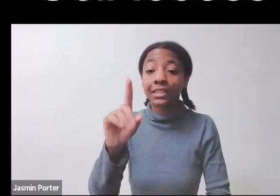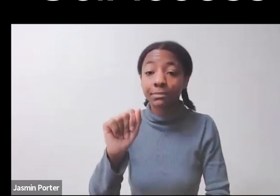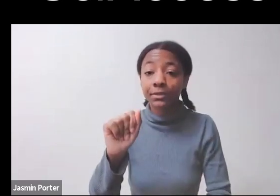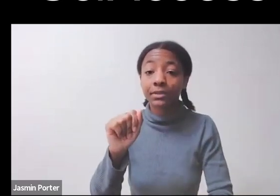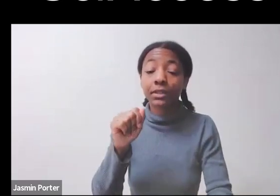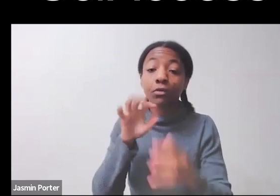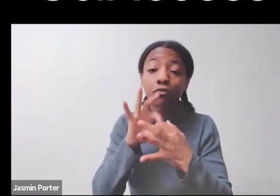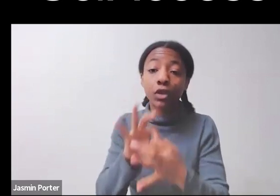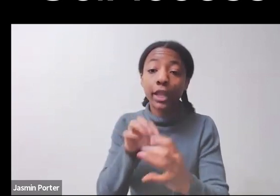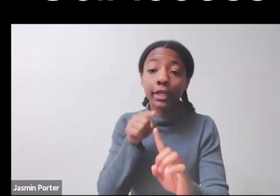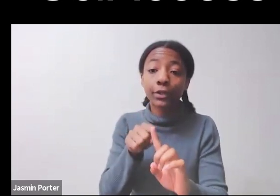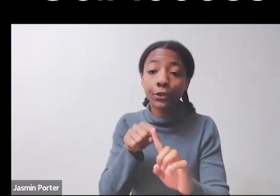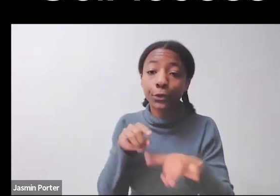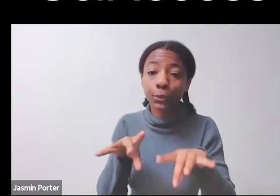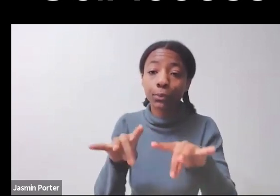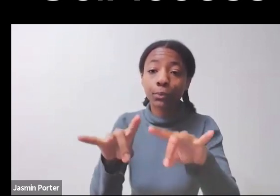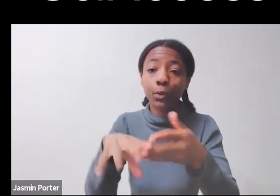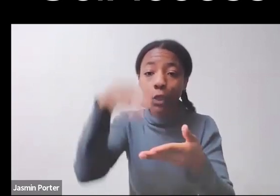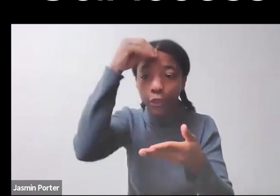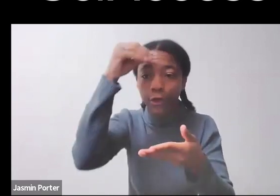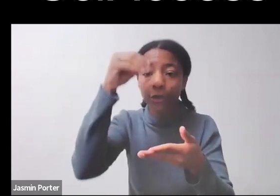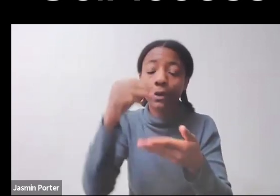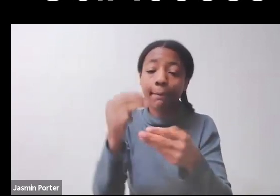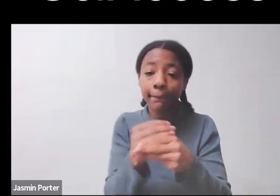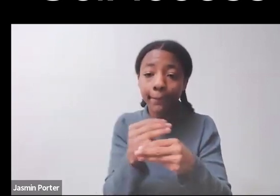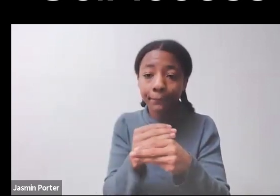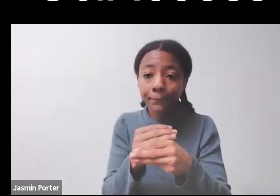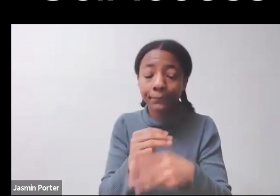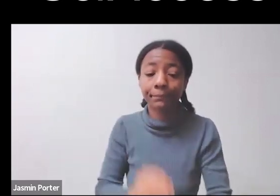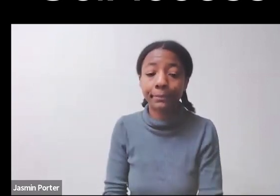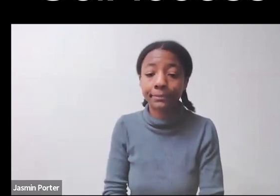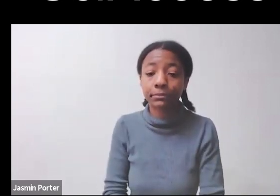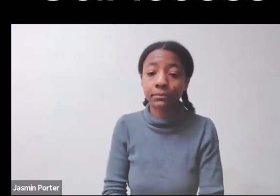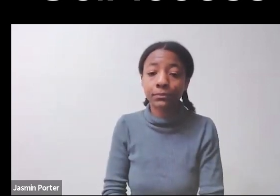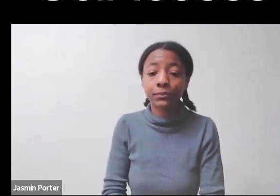Very much in the same way that people have stereotypical images